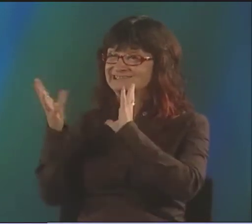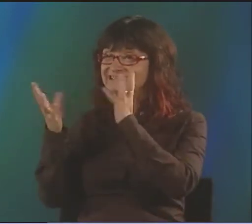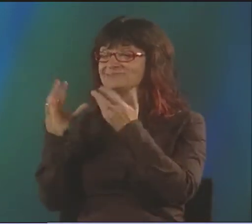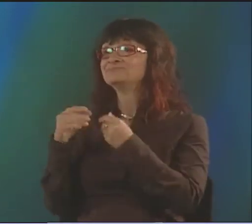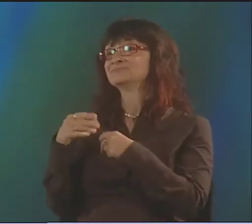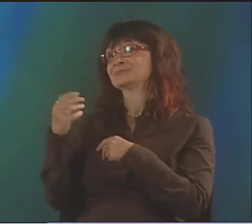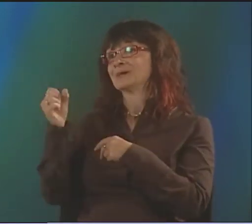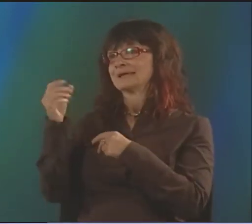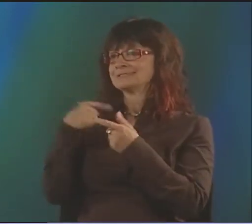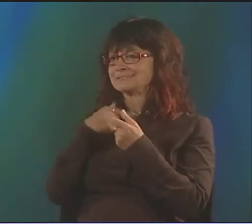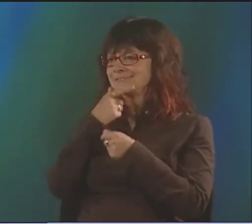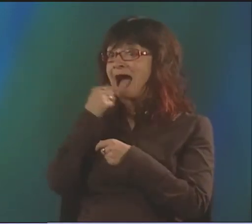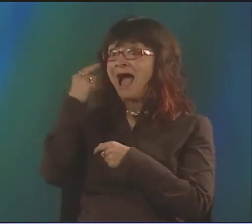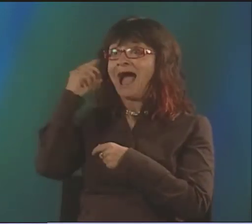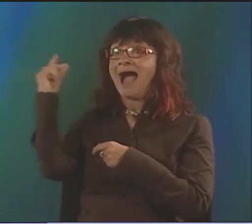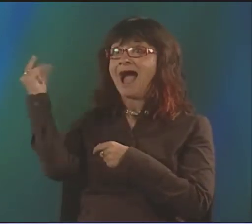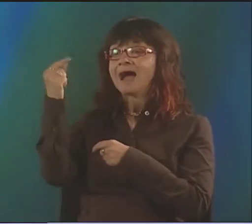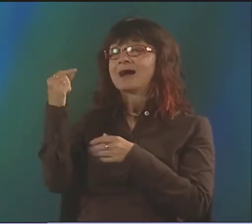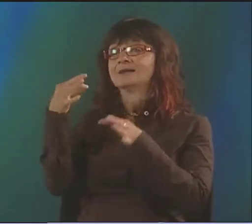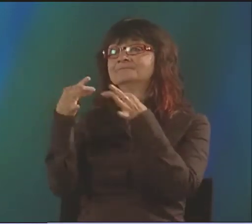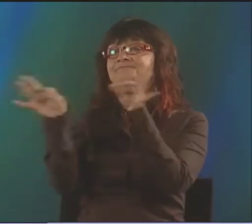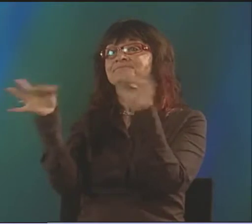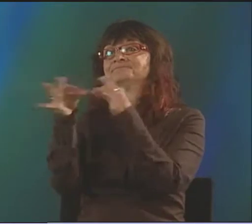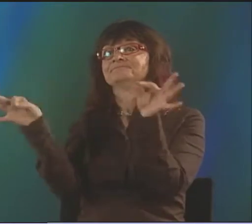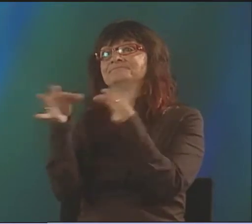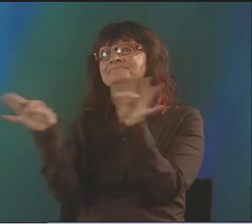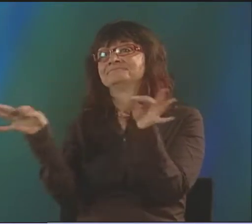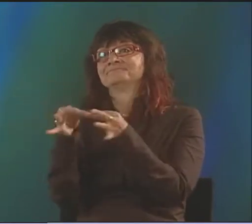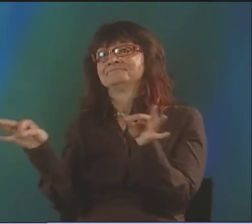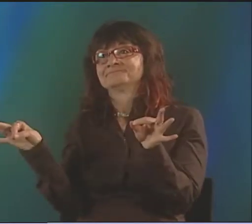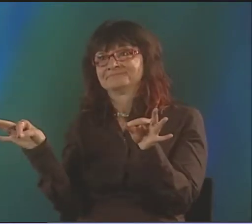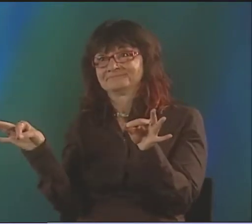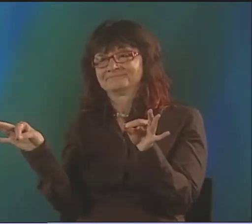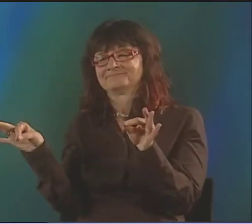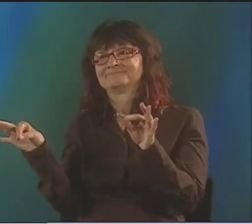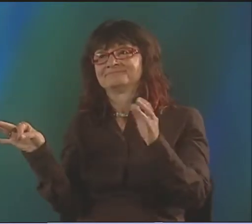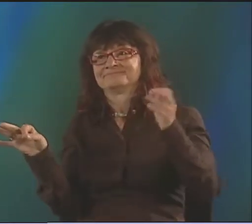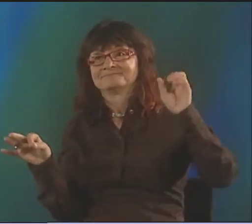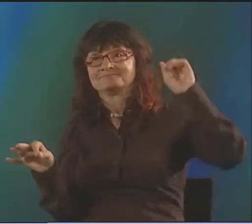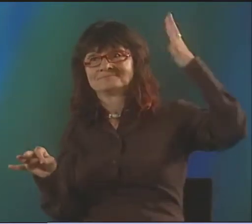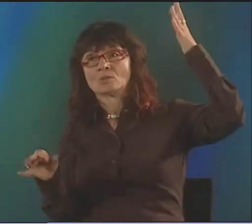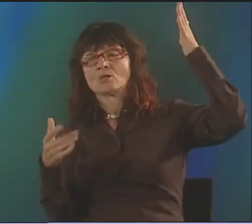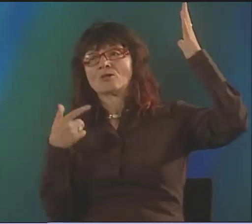IT WOULD COST A LOT NOW BECAUSE YOU'D HAVE TO BE, IN ESSENCE, PAYING TWO ACTORS-- ME AND A VOICER.